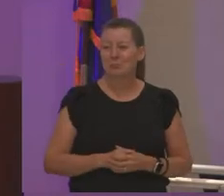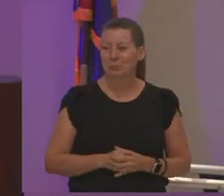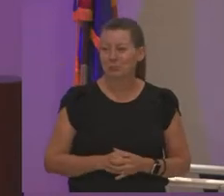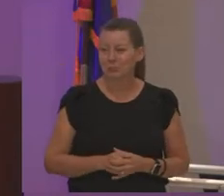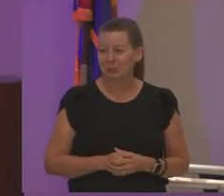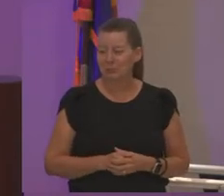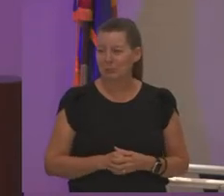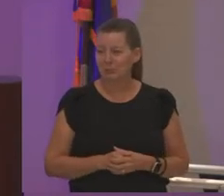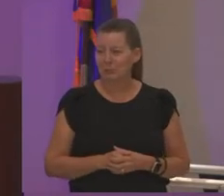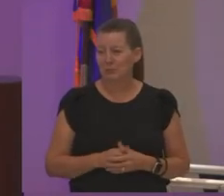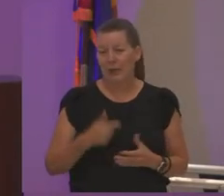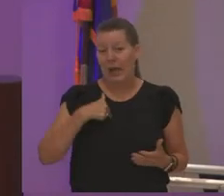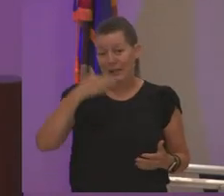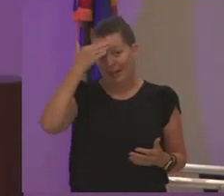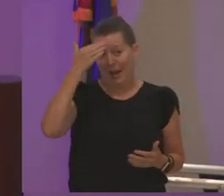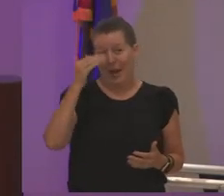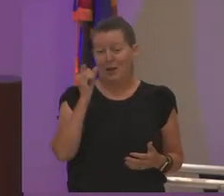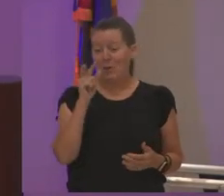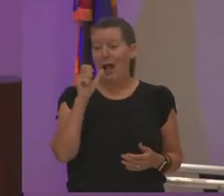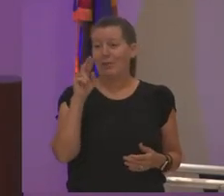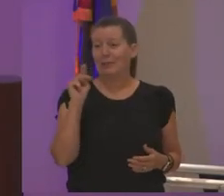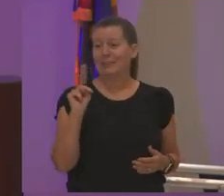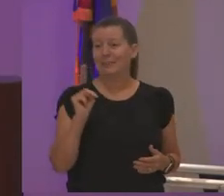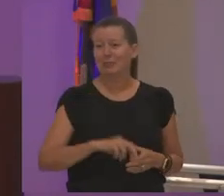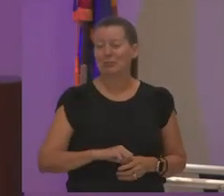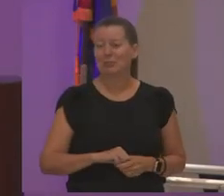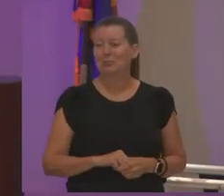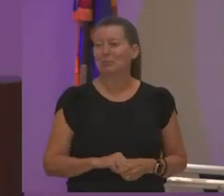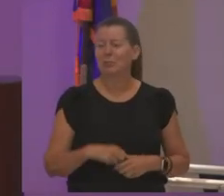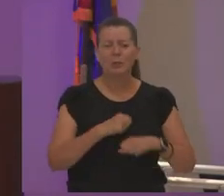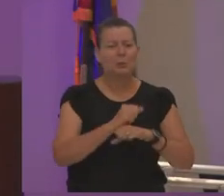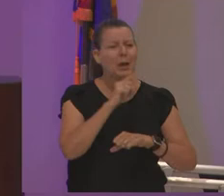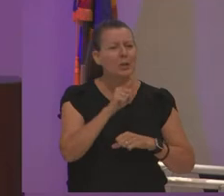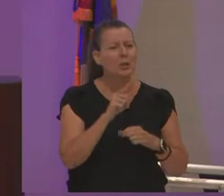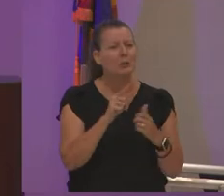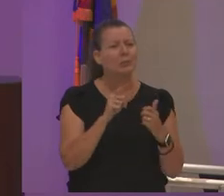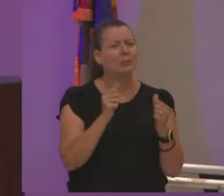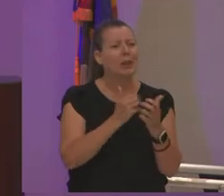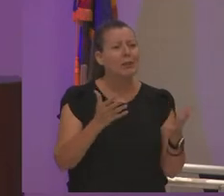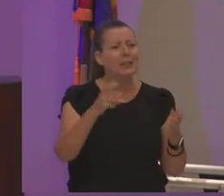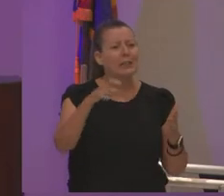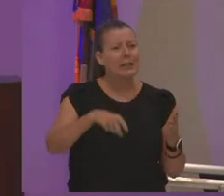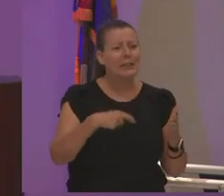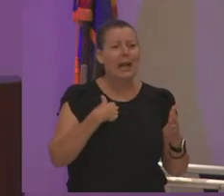at least i do he makes sure that everything i need i get and he's